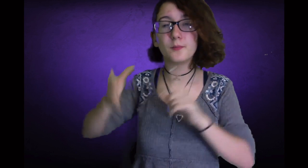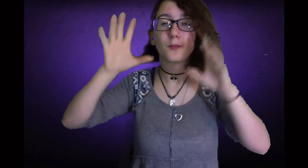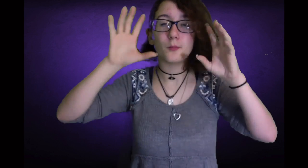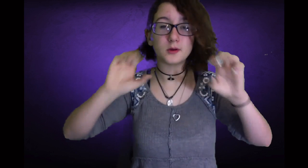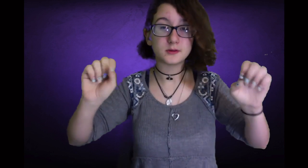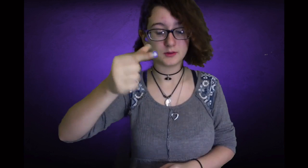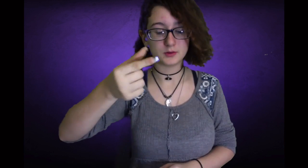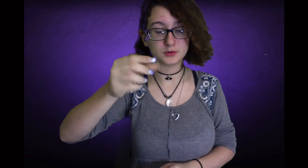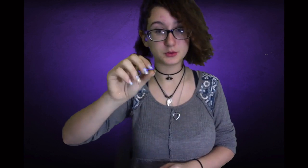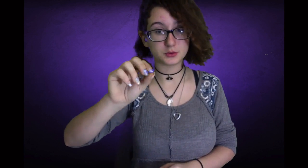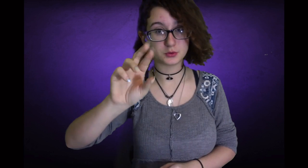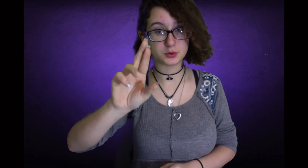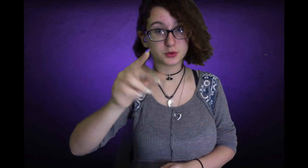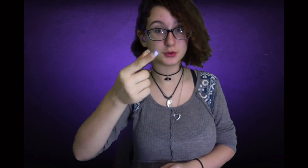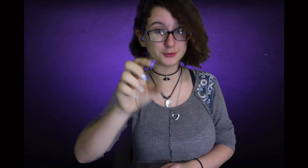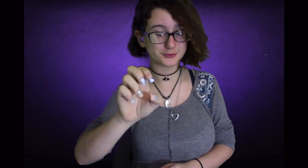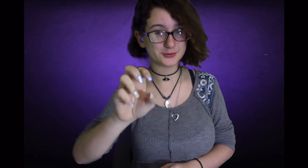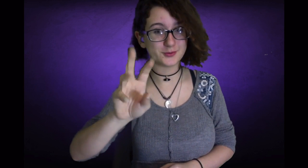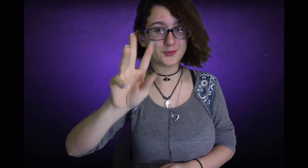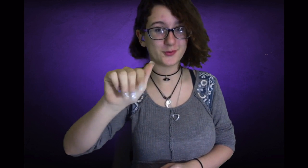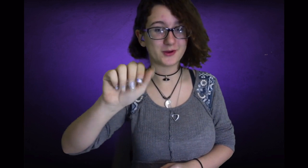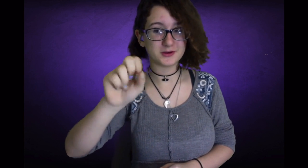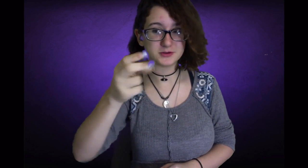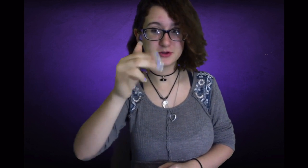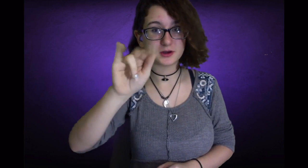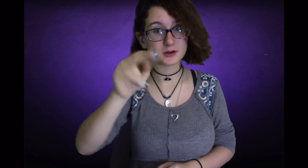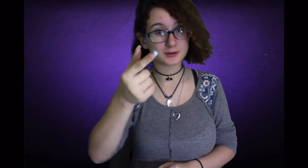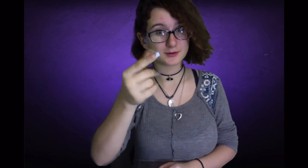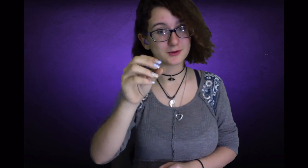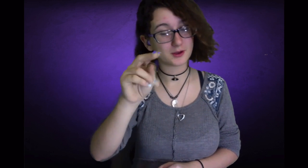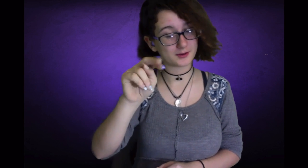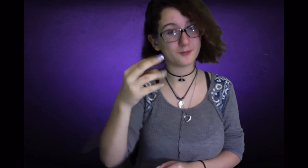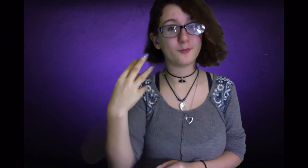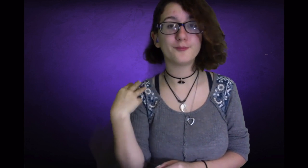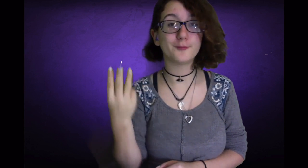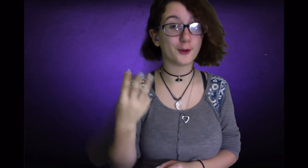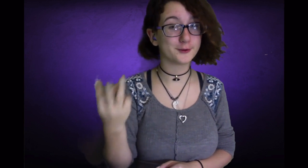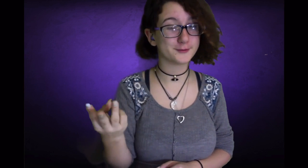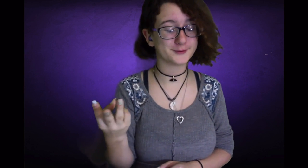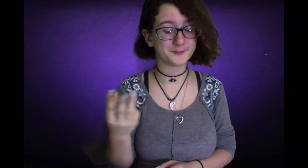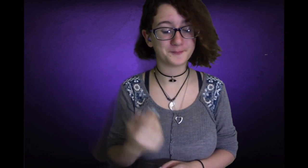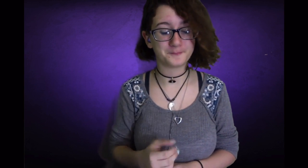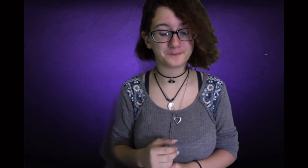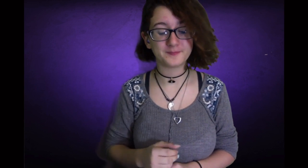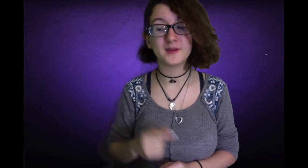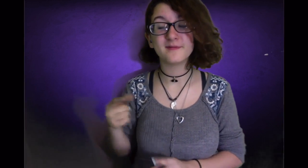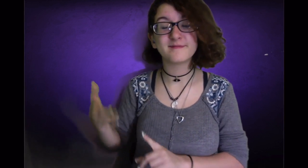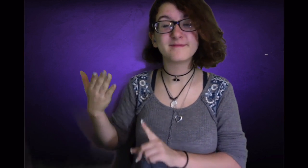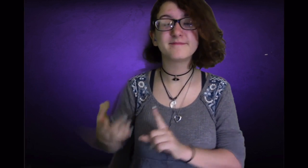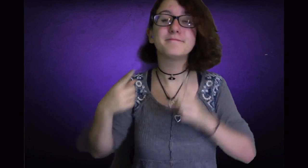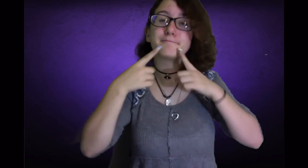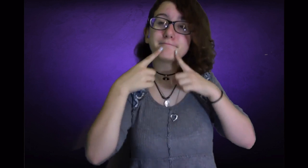The president, George Washington announced that